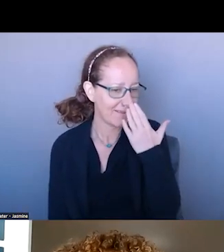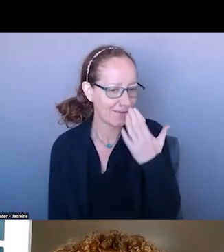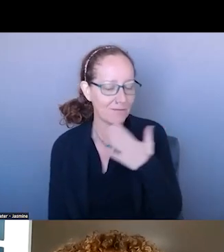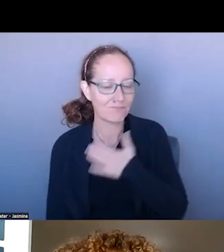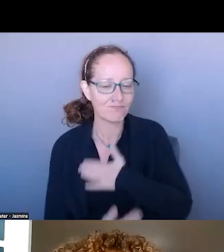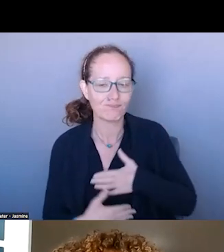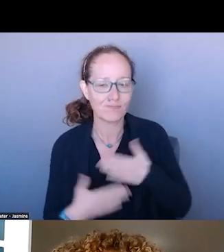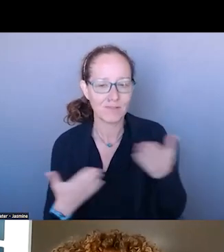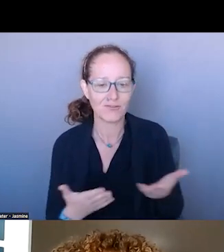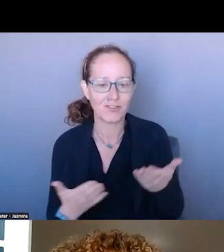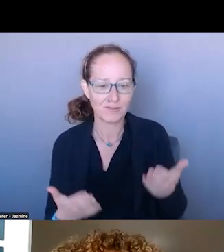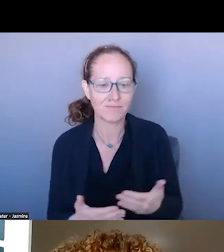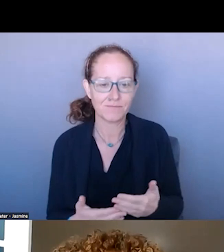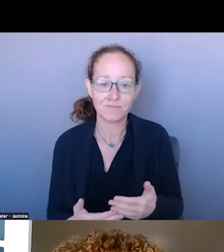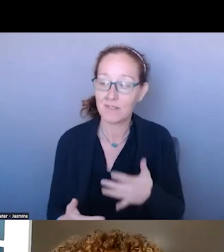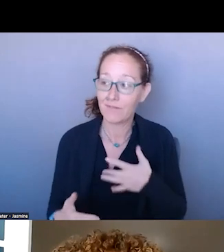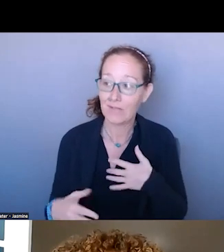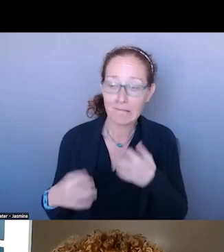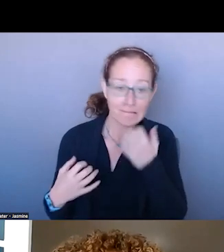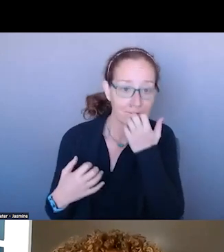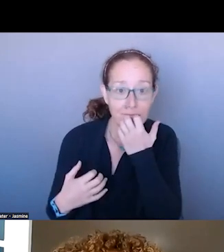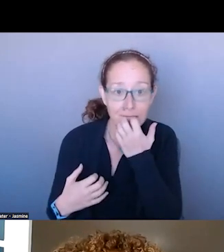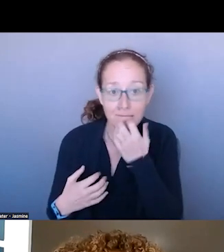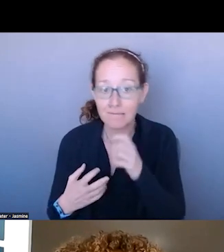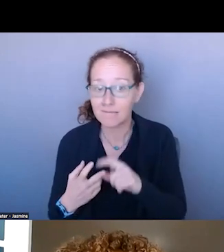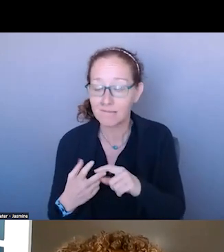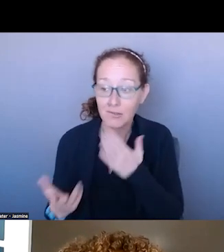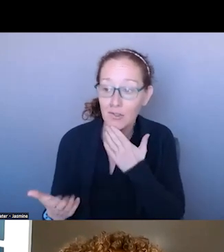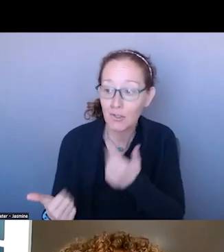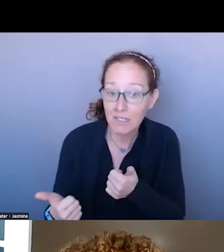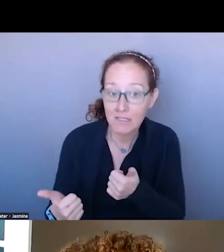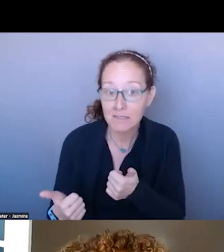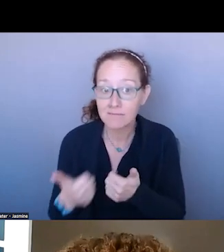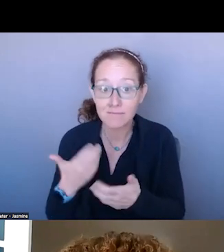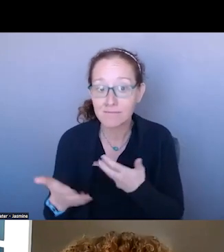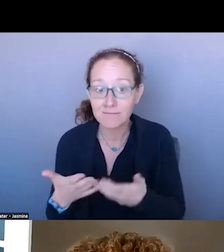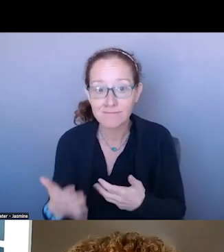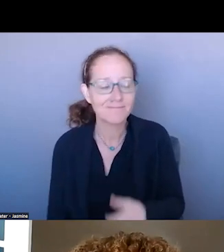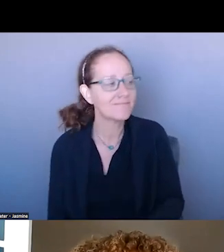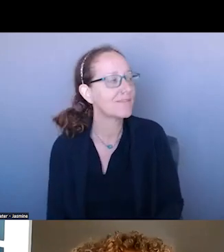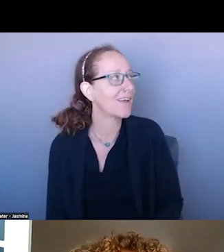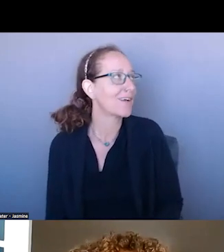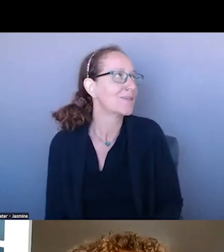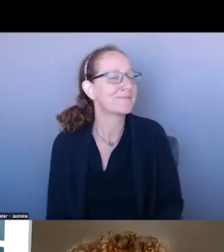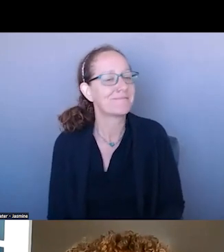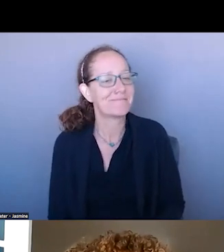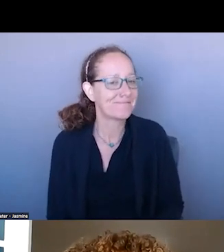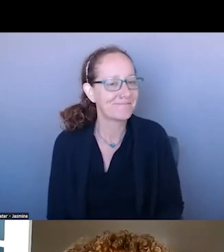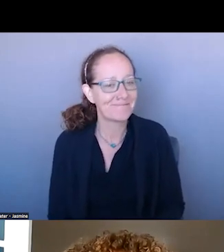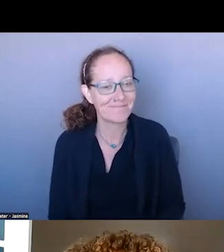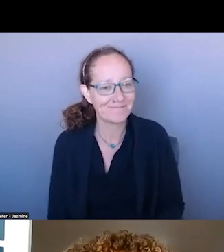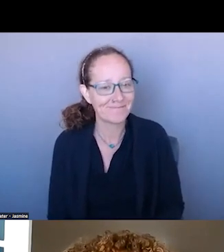: YOU FEELING ANXIOUS? YOU FEEL GOOD? >>: I WAS TAKING IN THAT WHOLE PRESENTATION